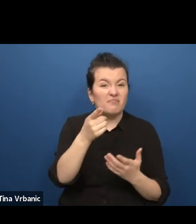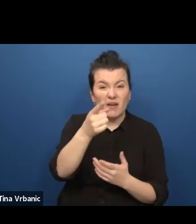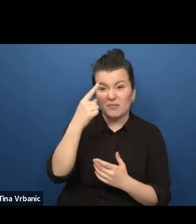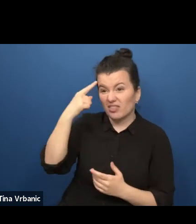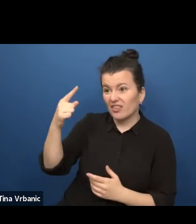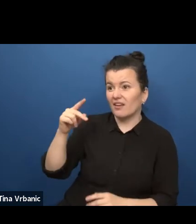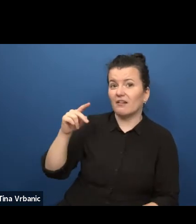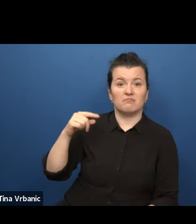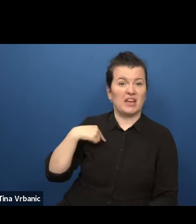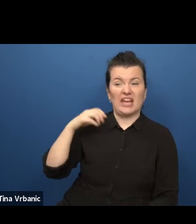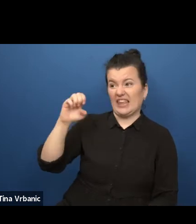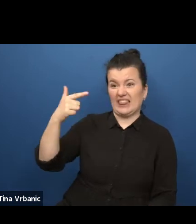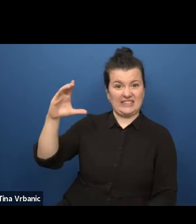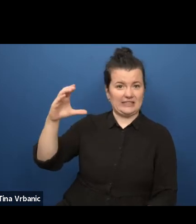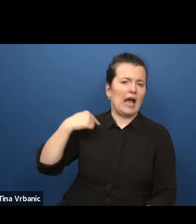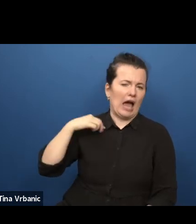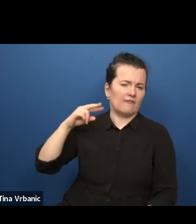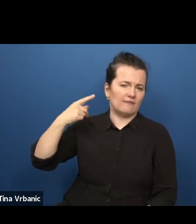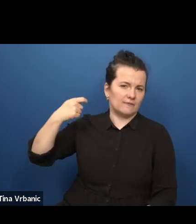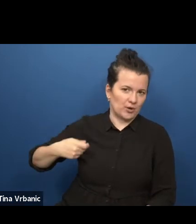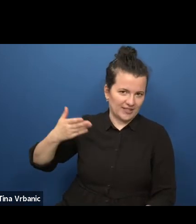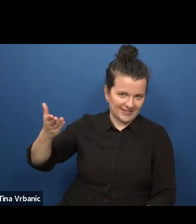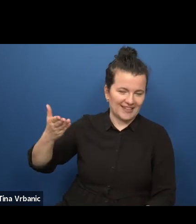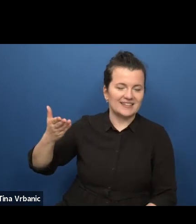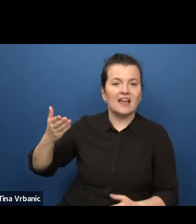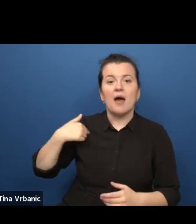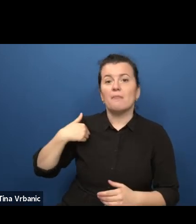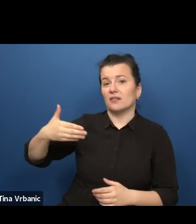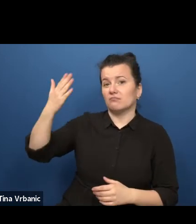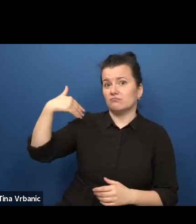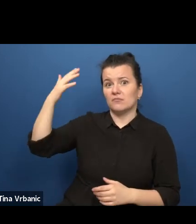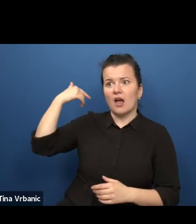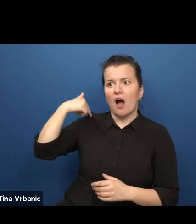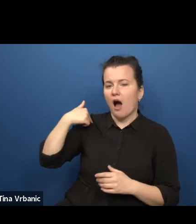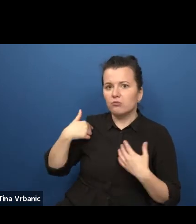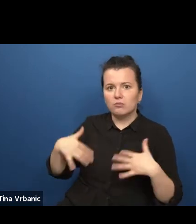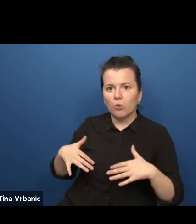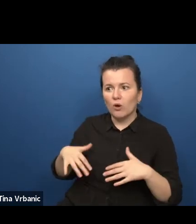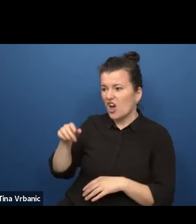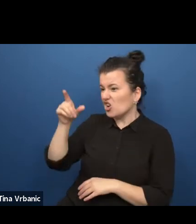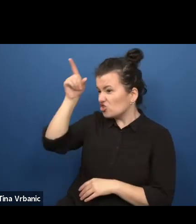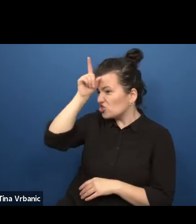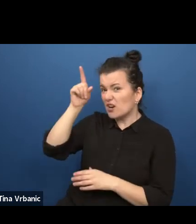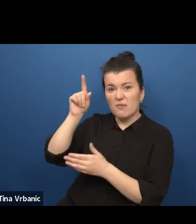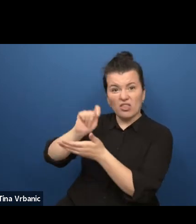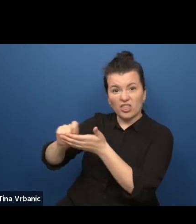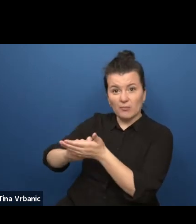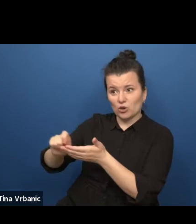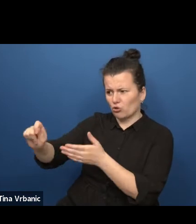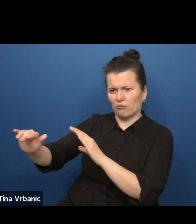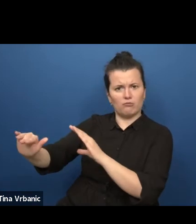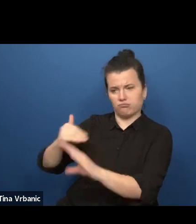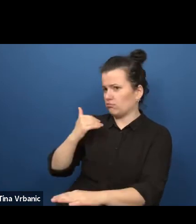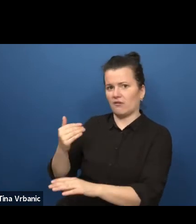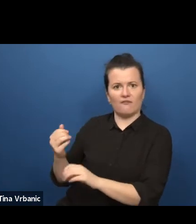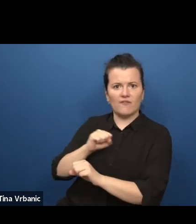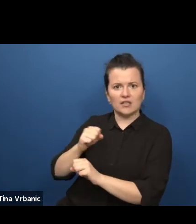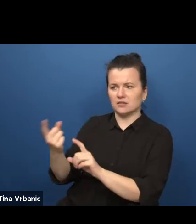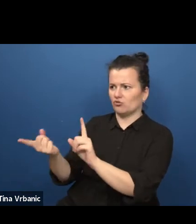but at the time I was thrilled to get an immediate reply from a German dramaturg. And I was thrilled to receive the play,